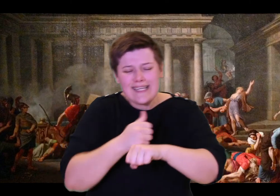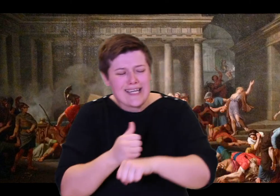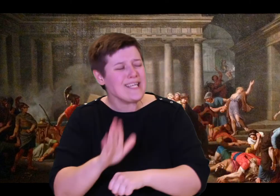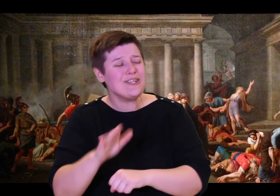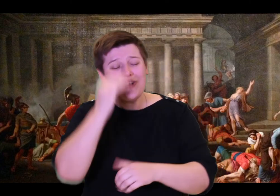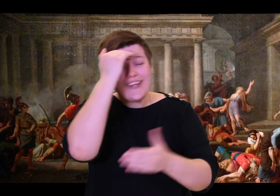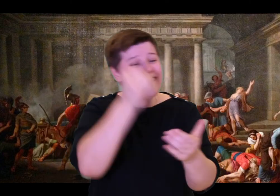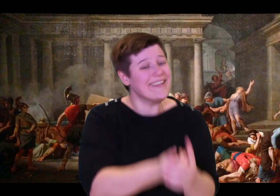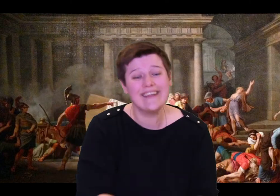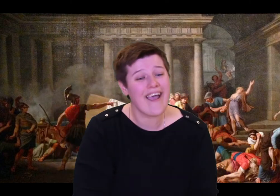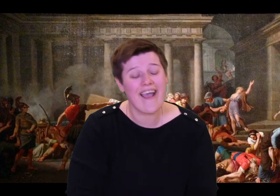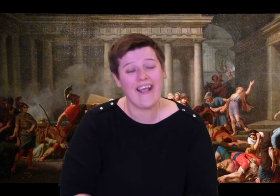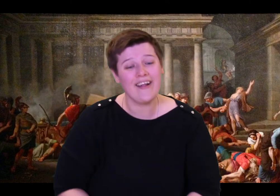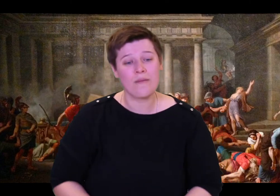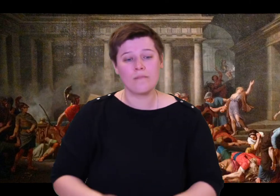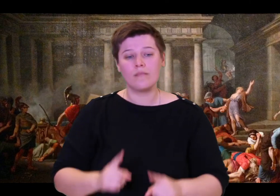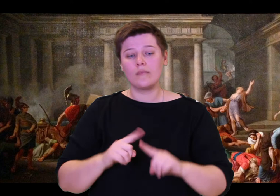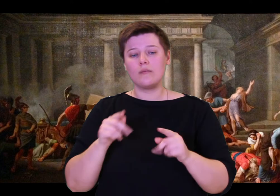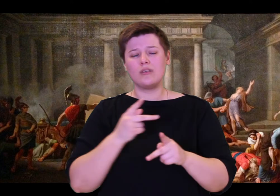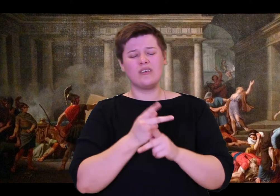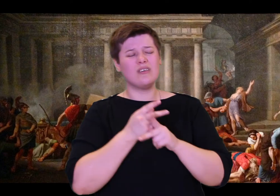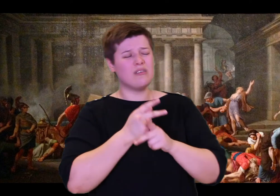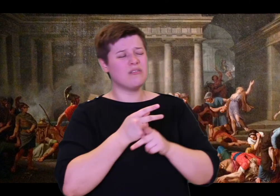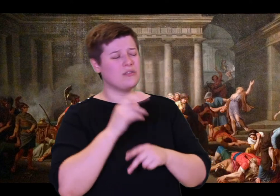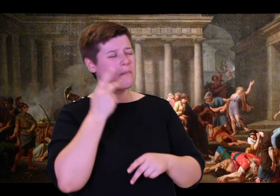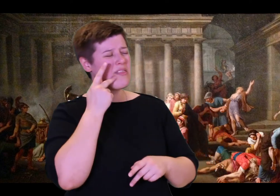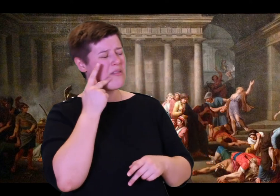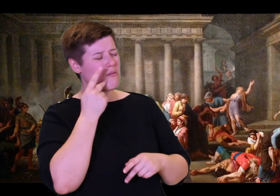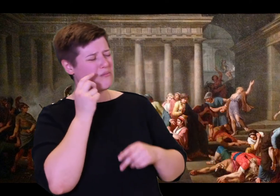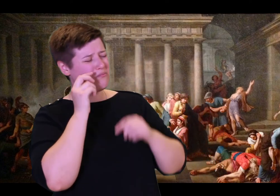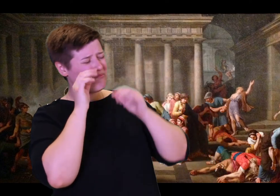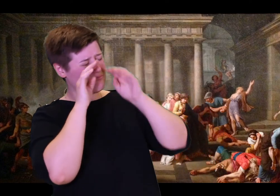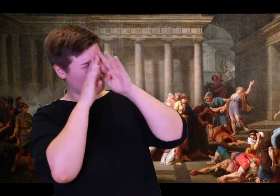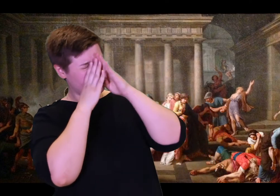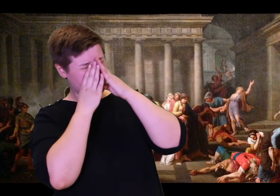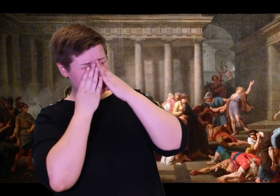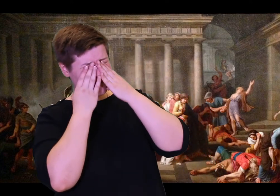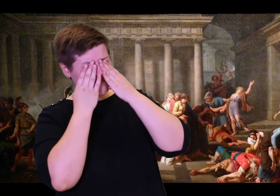inside this house! At last he slaughtered all the suitors who were wasting his